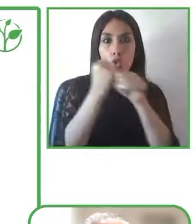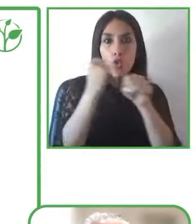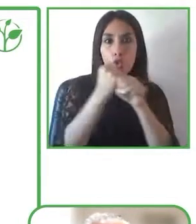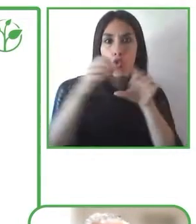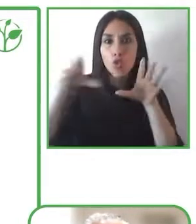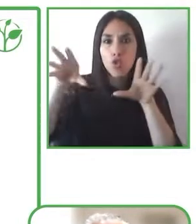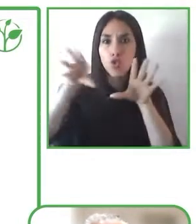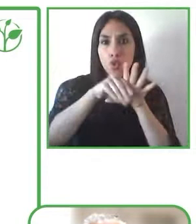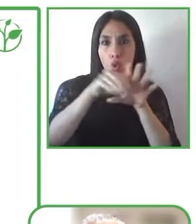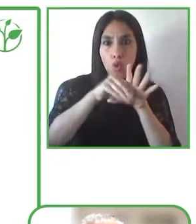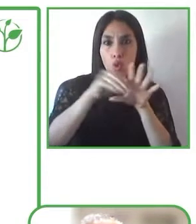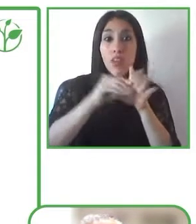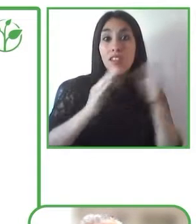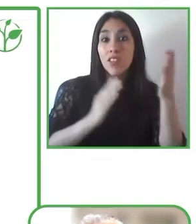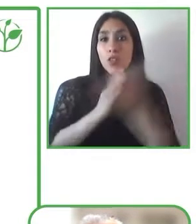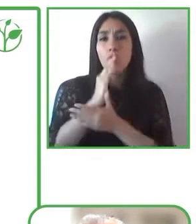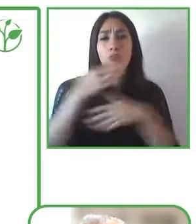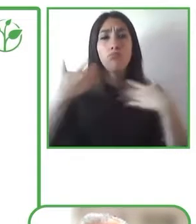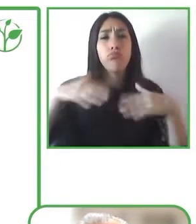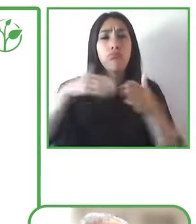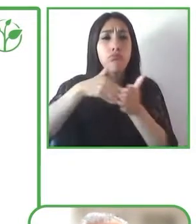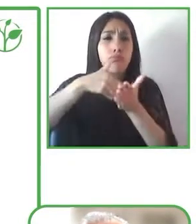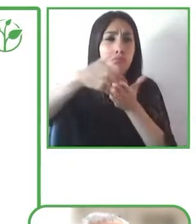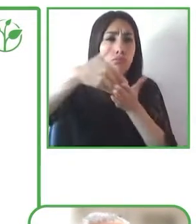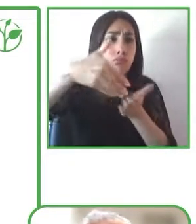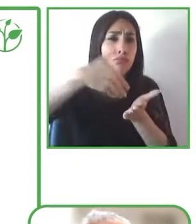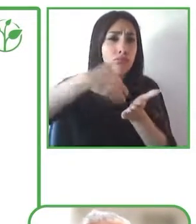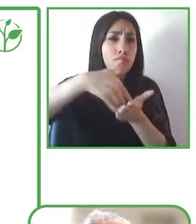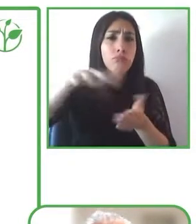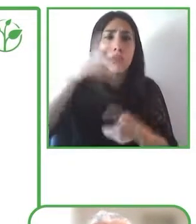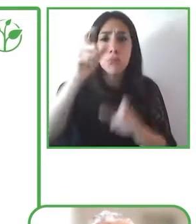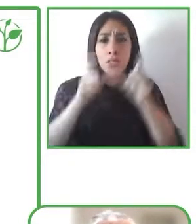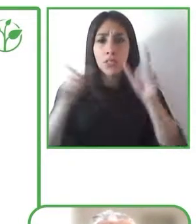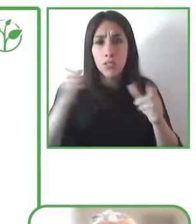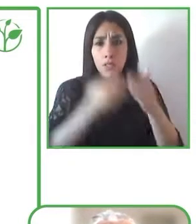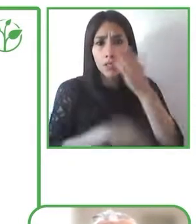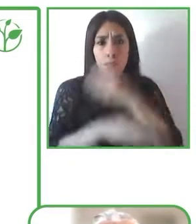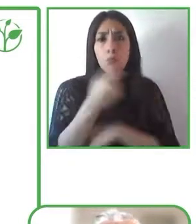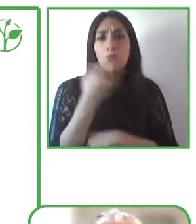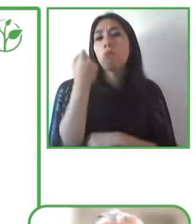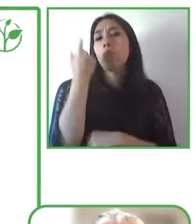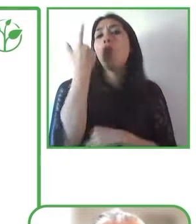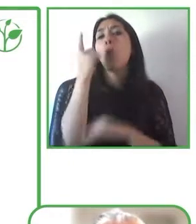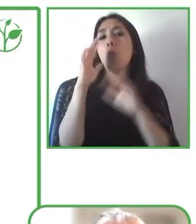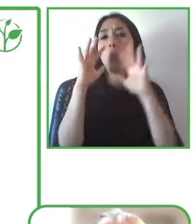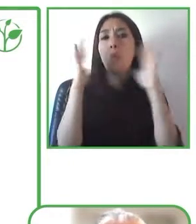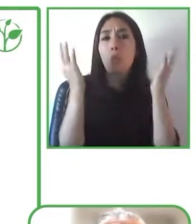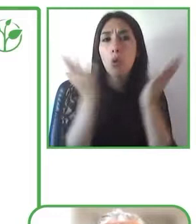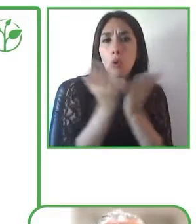do not have access to these accessibility measures in Spain it is a fundamental right that has been